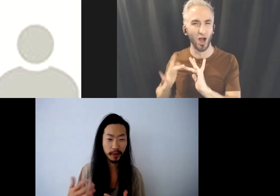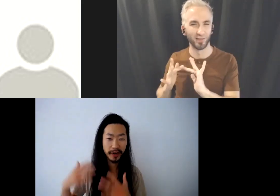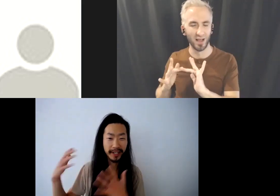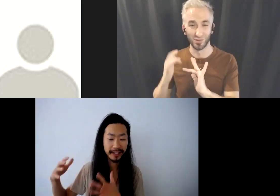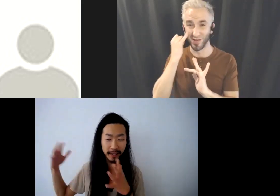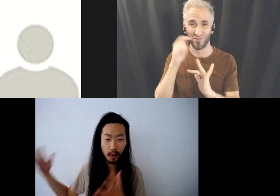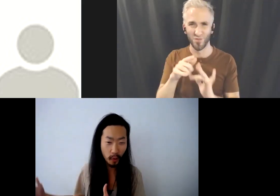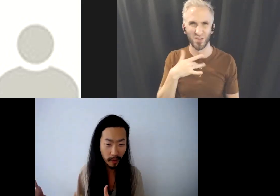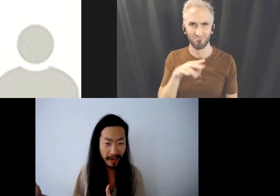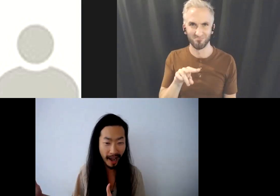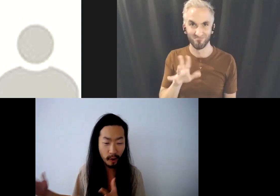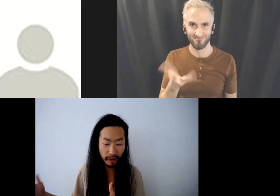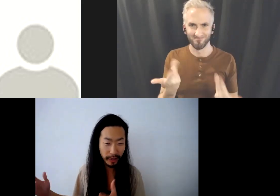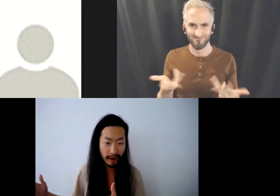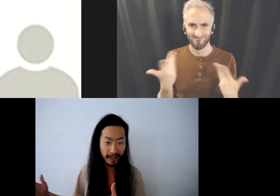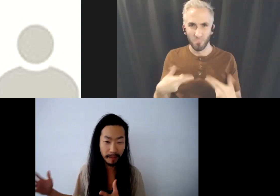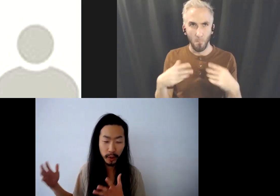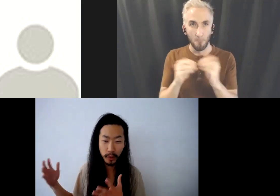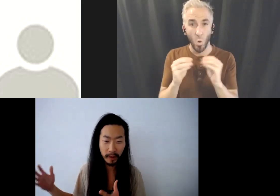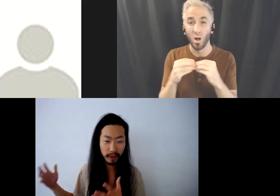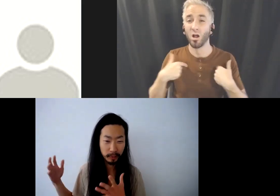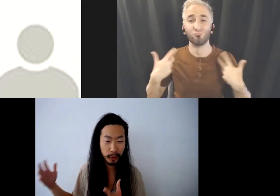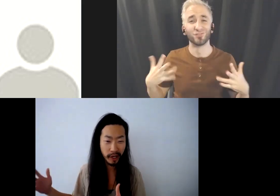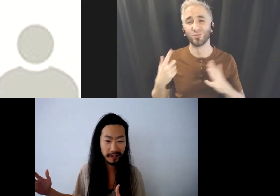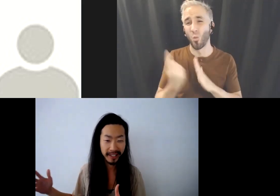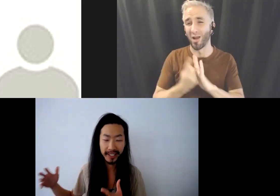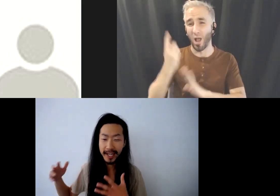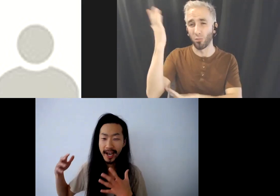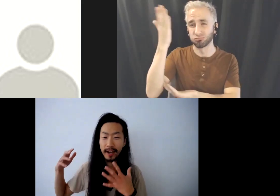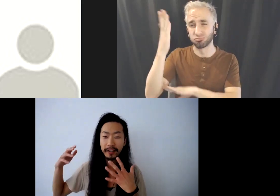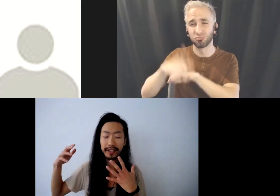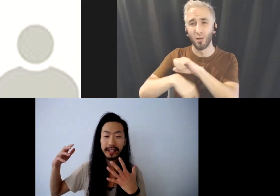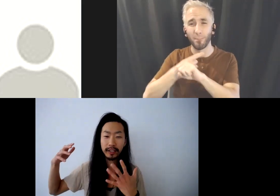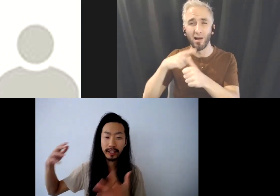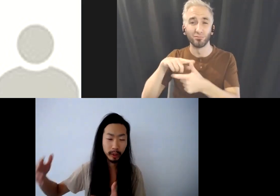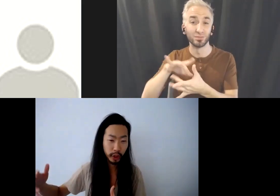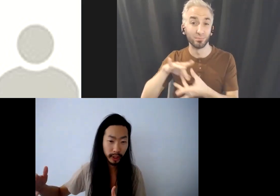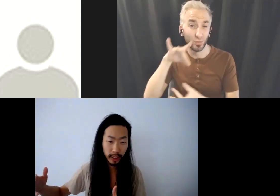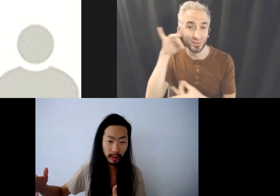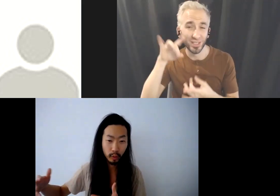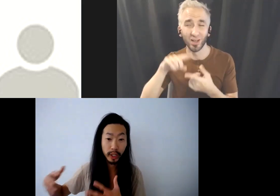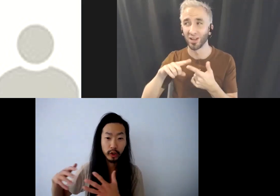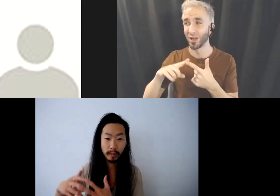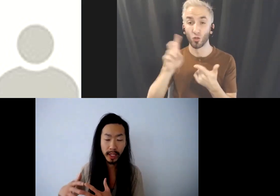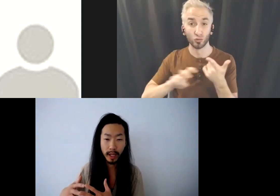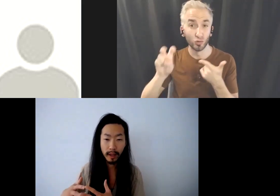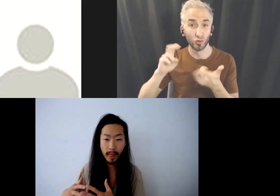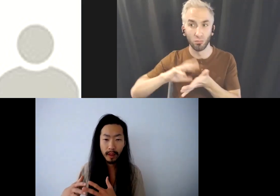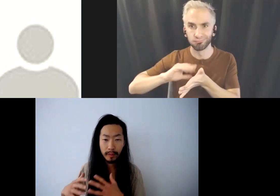there is this whole hour of talk that I've been doing about spirituality, this interdisciplinary journey working in new media.